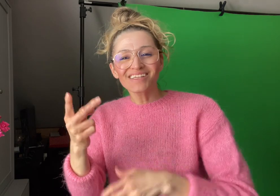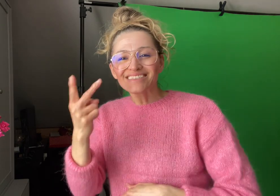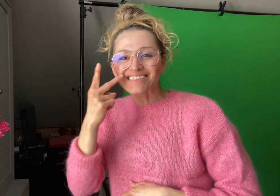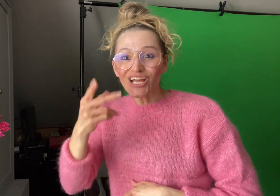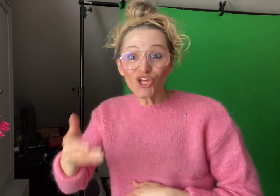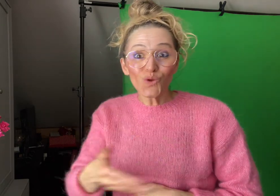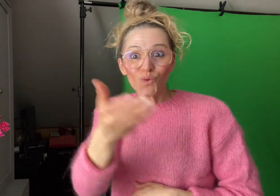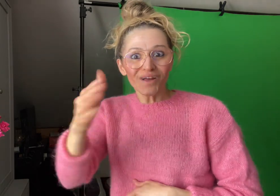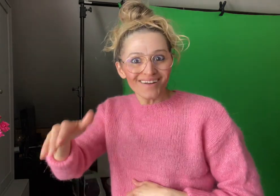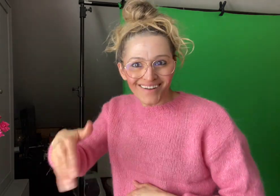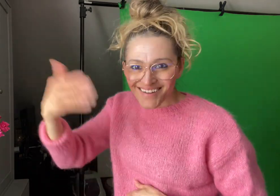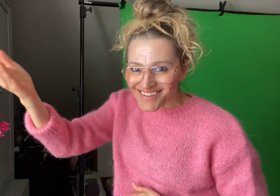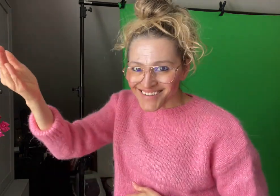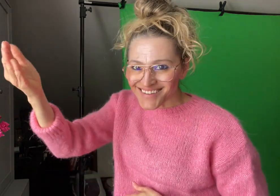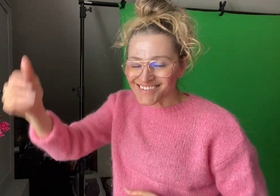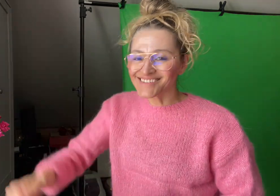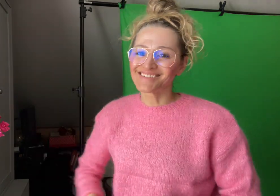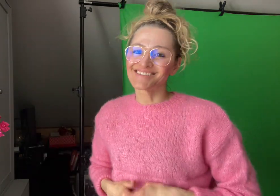See you next time!